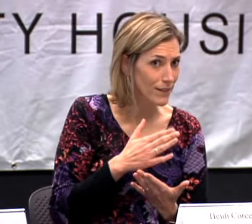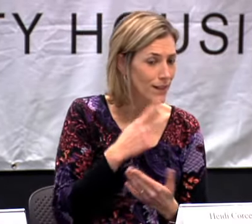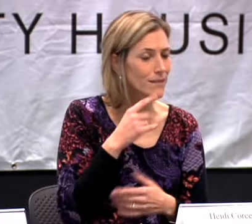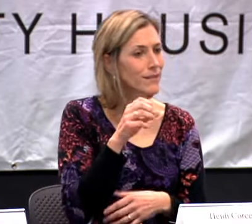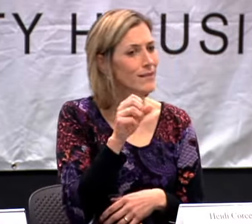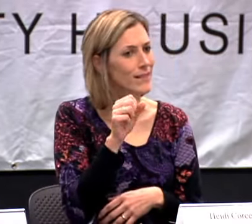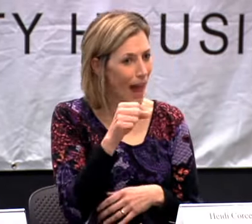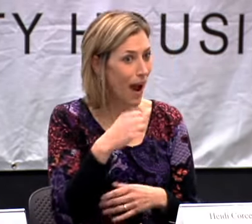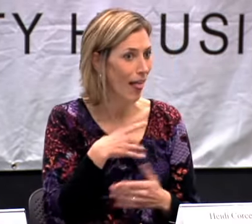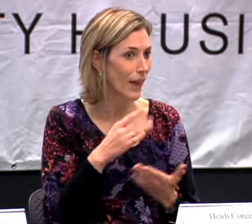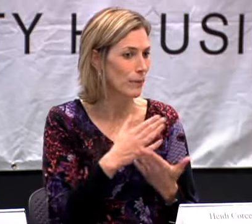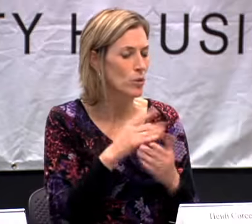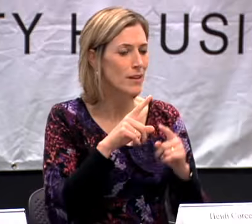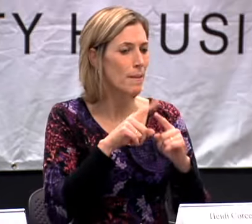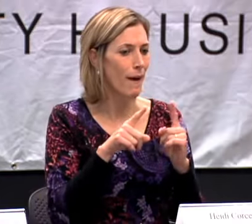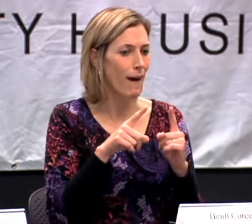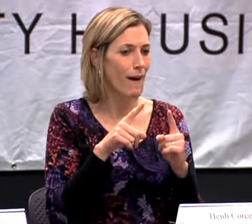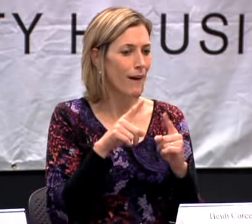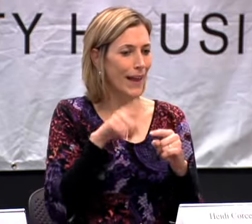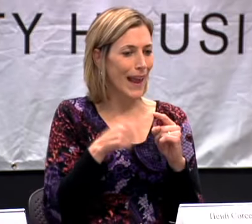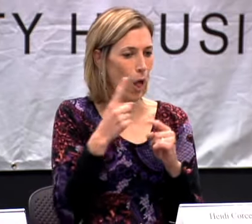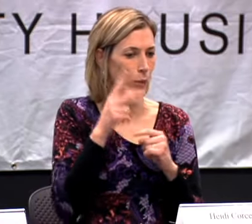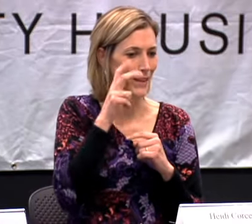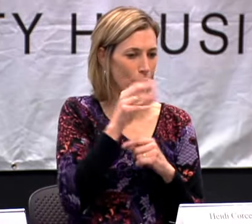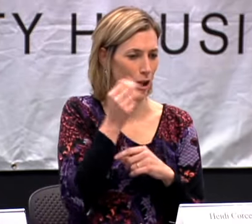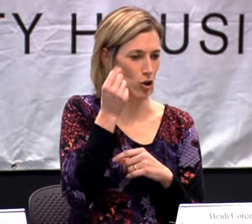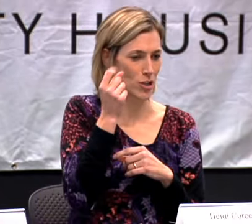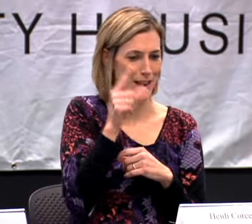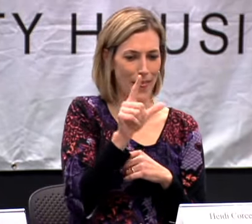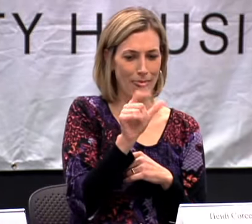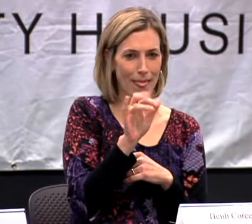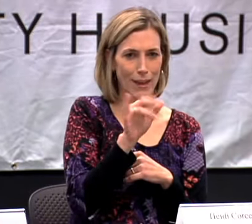"DO YOU LIKE MUSIC?" I SAID, "YES, I LIKE MUSIC, BUT I CAN'T ALWAYS